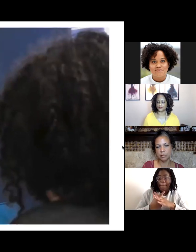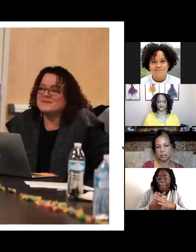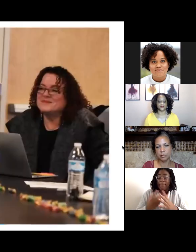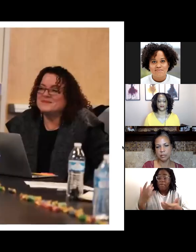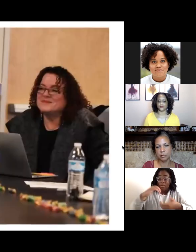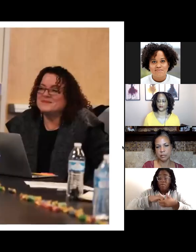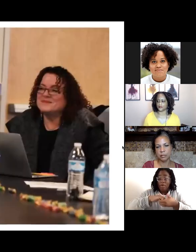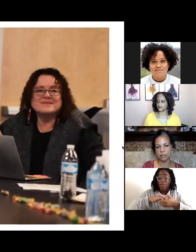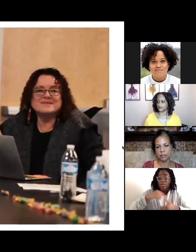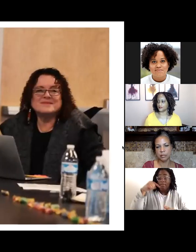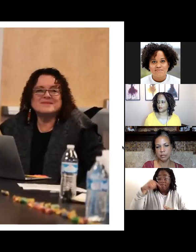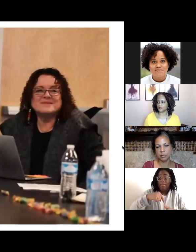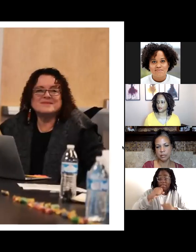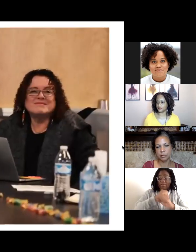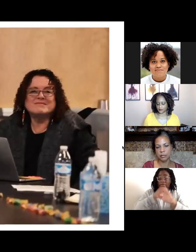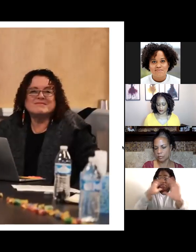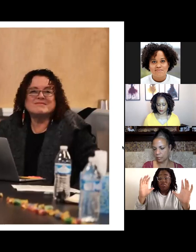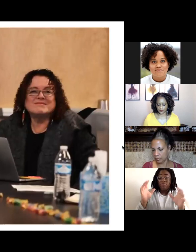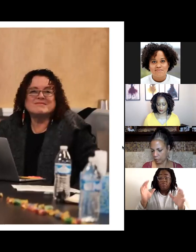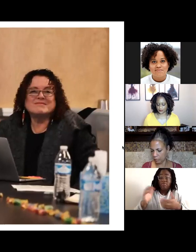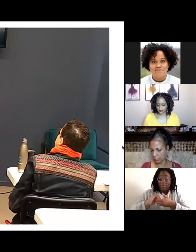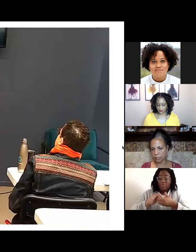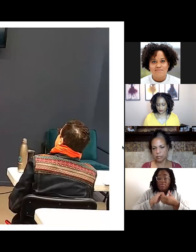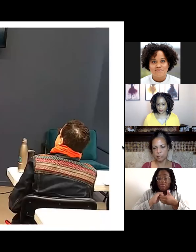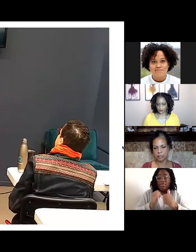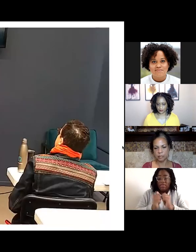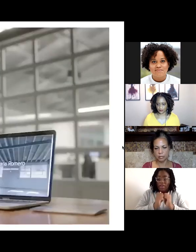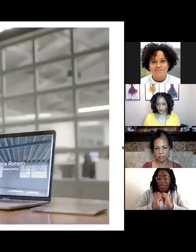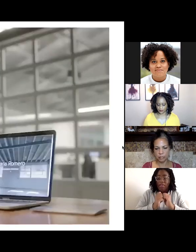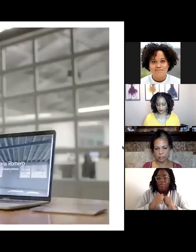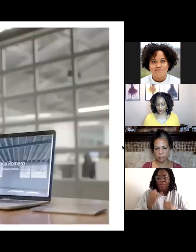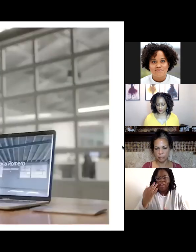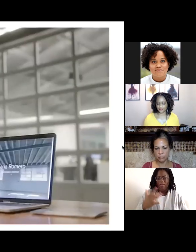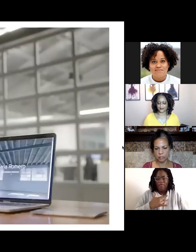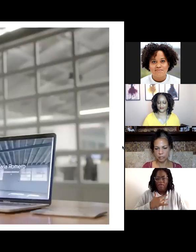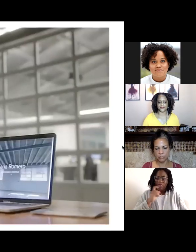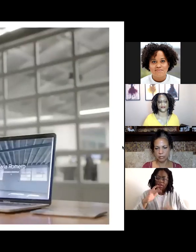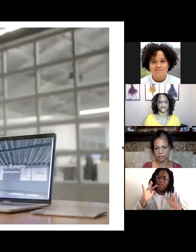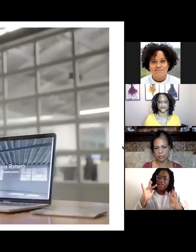If you've been looking for a way to connect, to learn, to contribute to what you know,